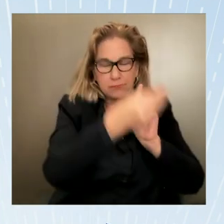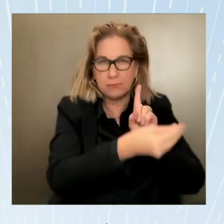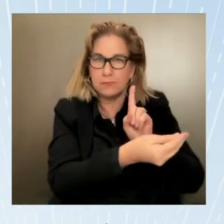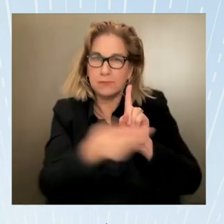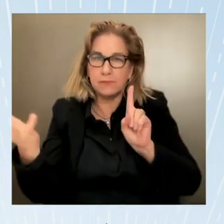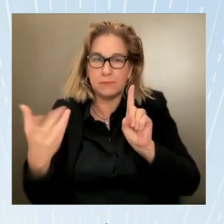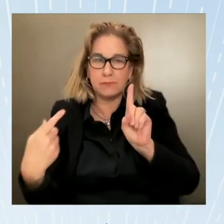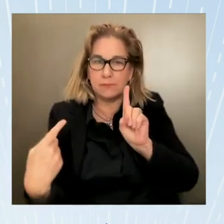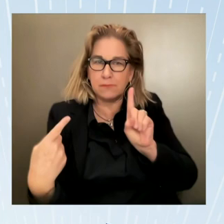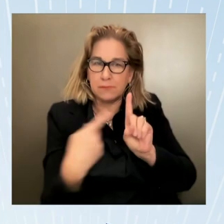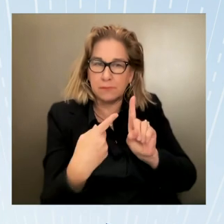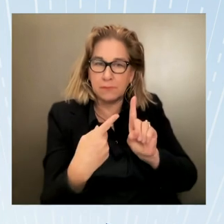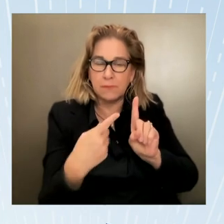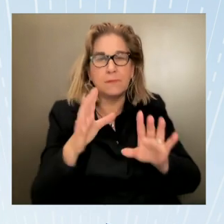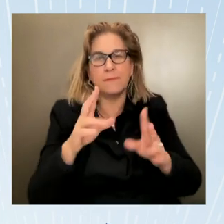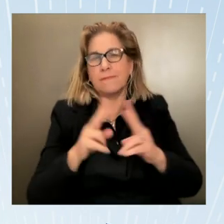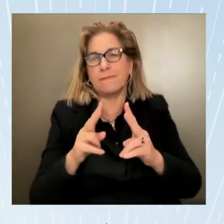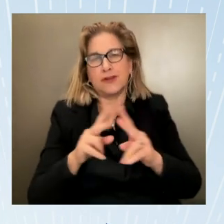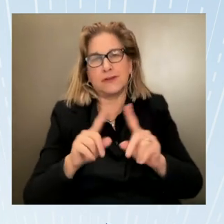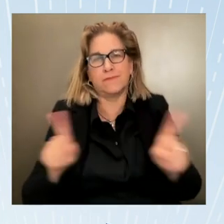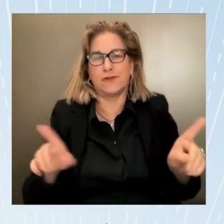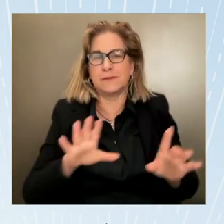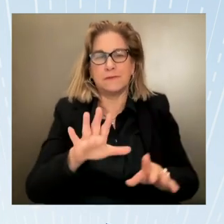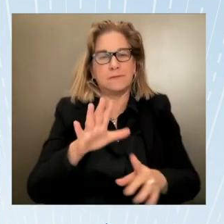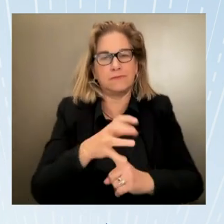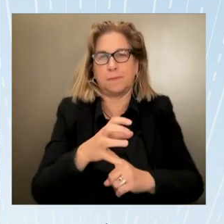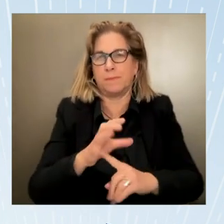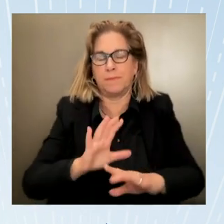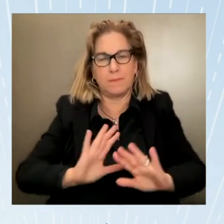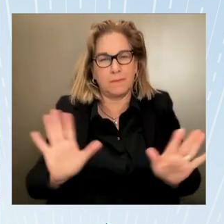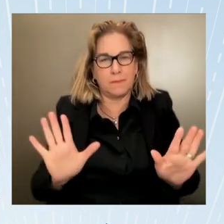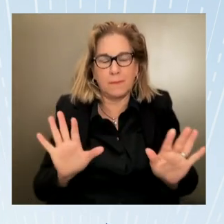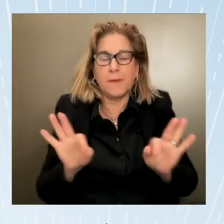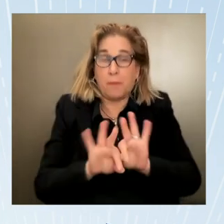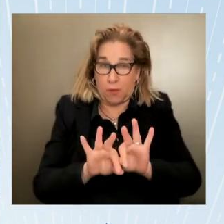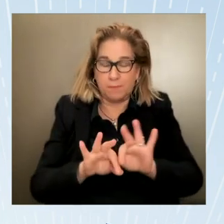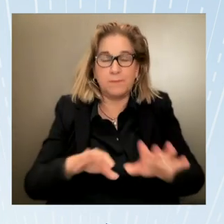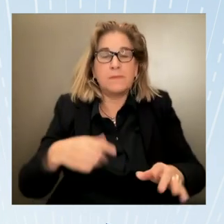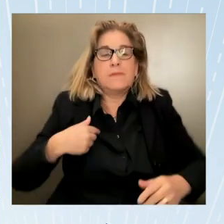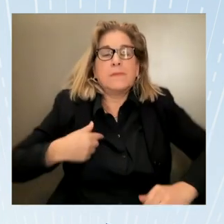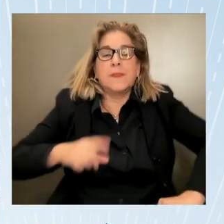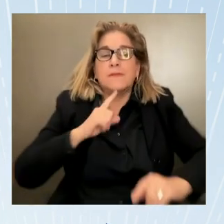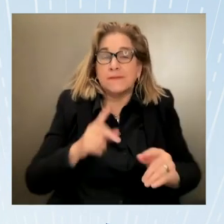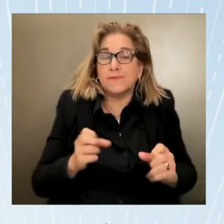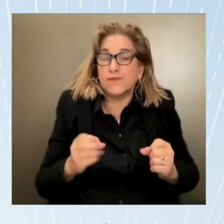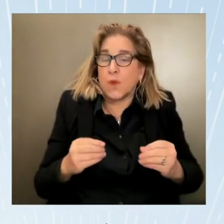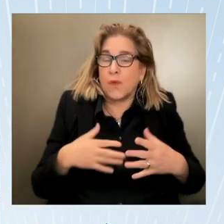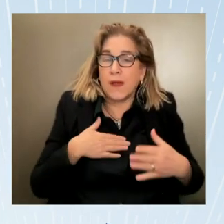um as Liz noted the legislation that President Biden recently signed will make this Council a